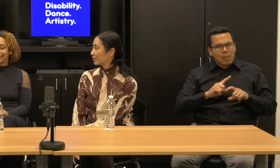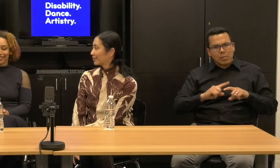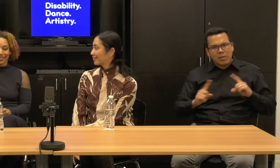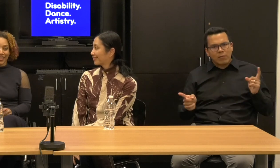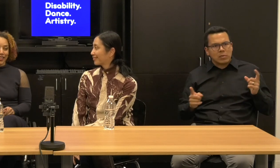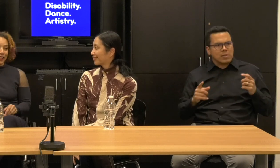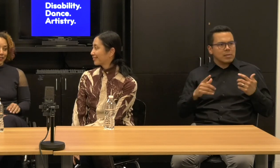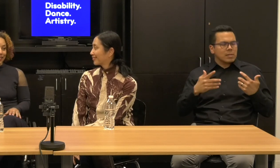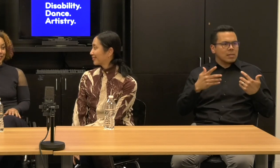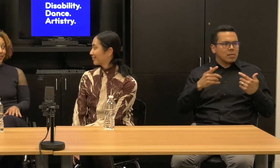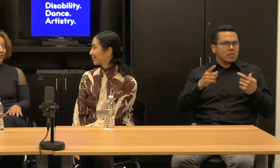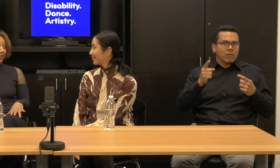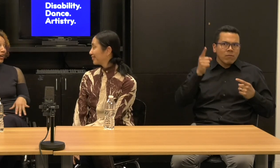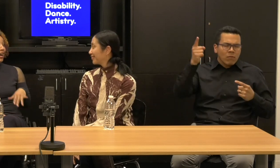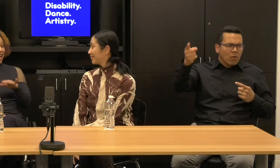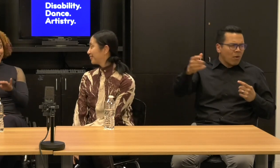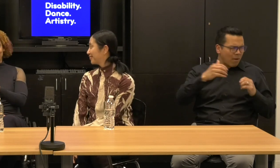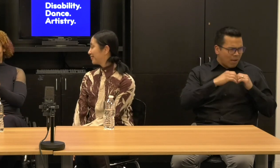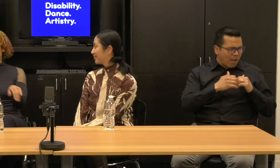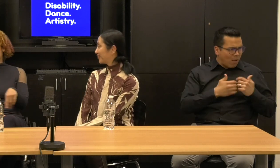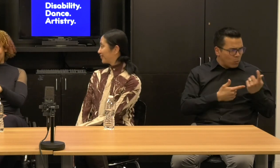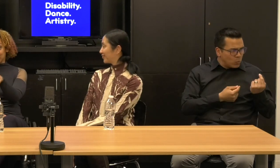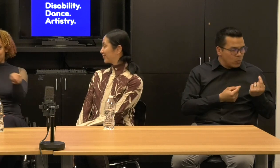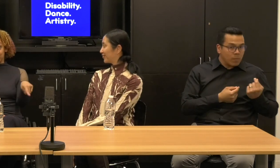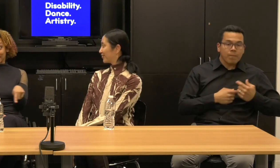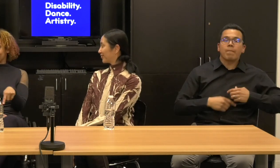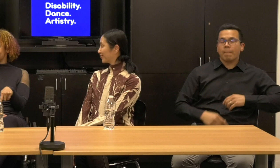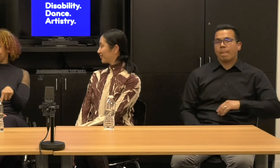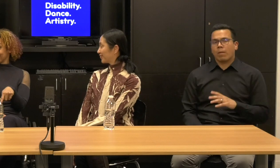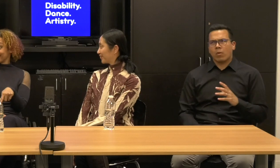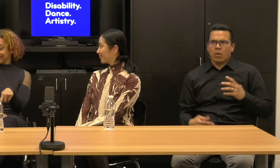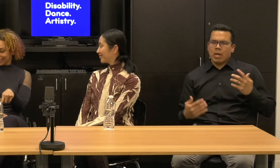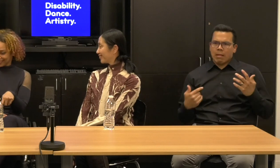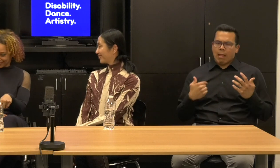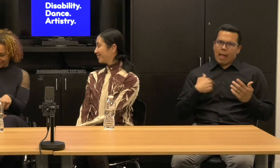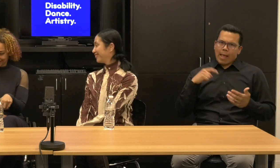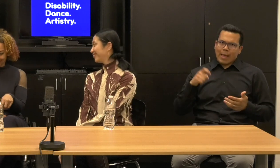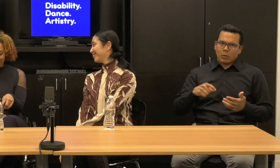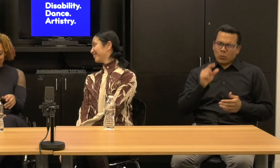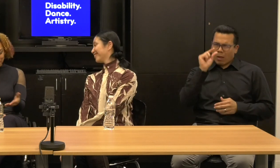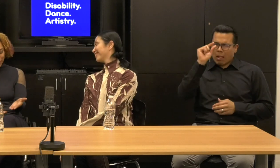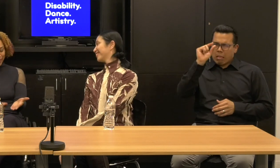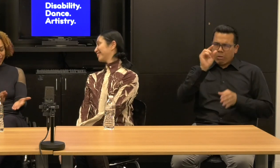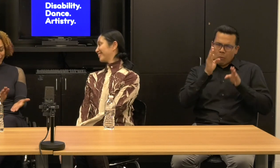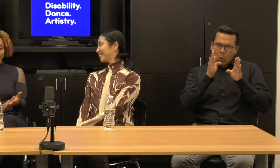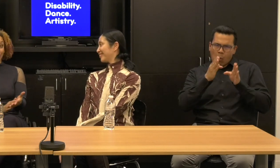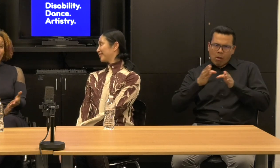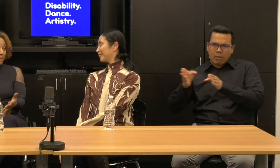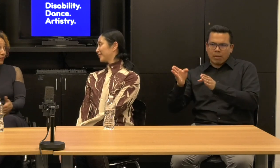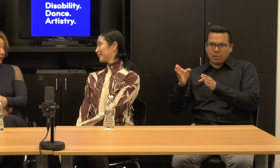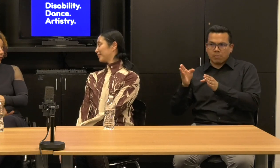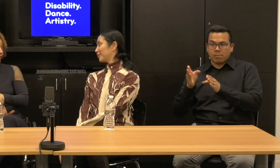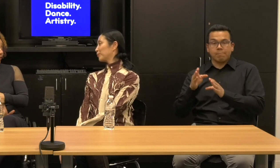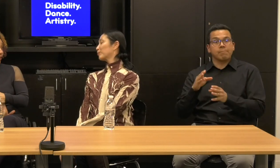Alice: Alright, so I actually learned to get a little bit organized skype.